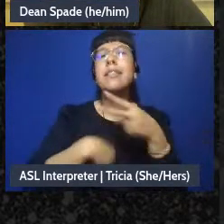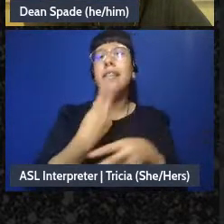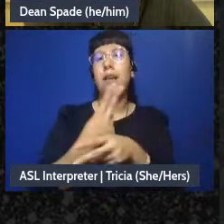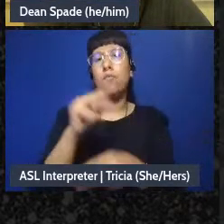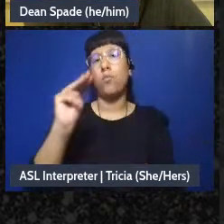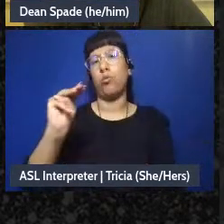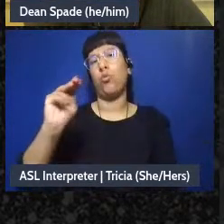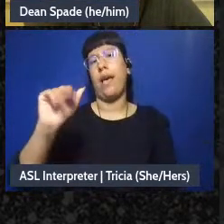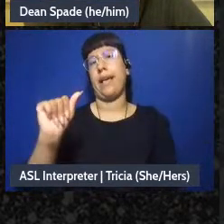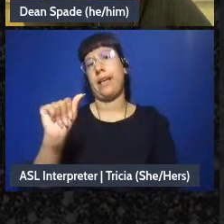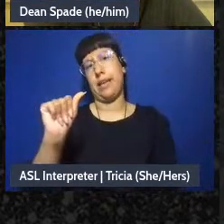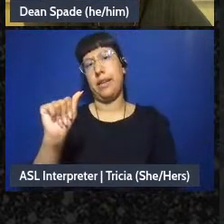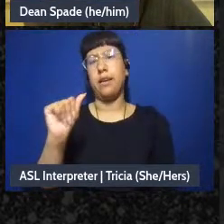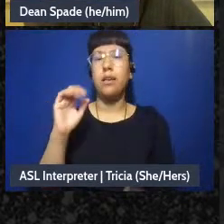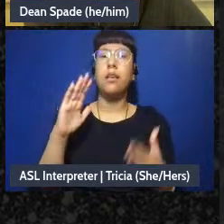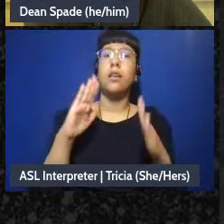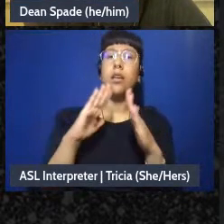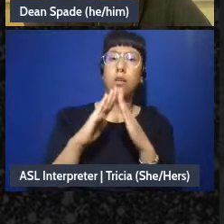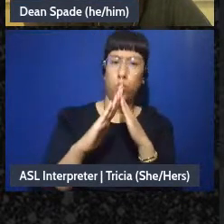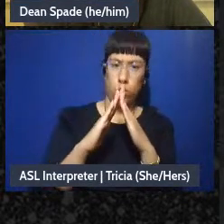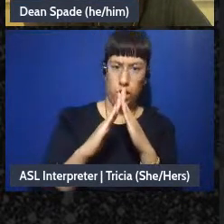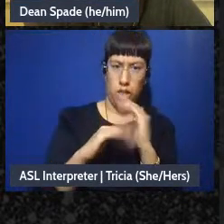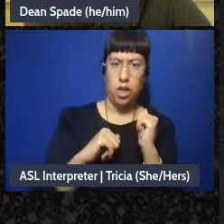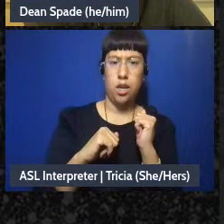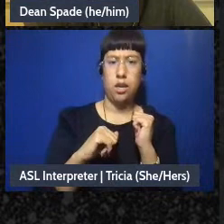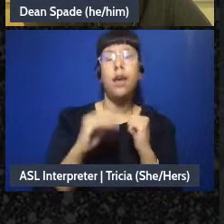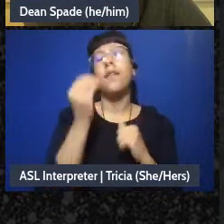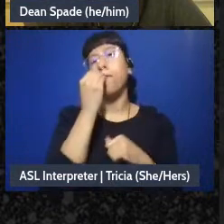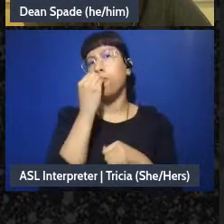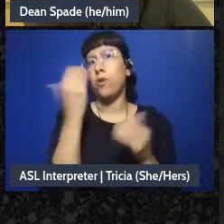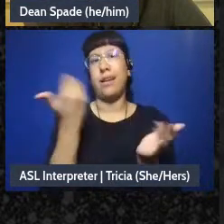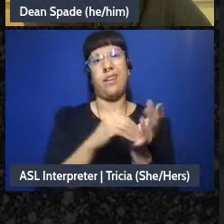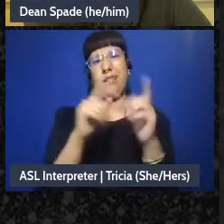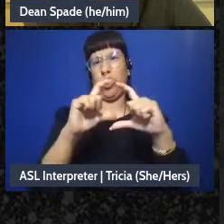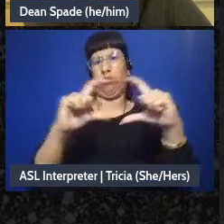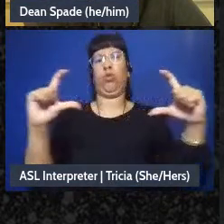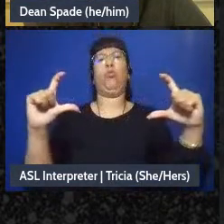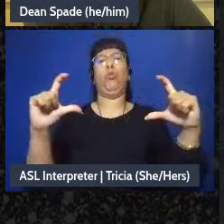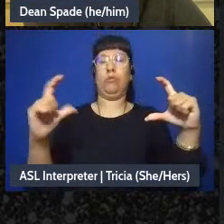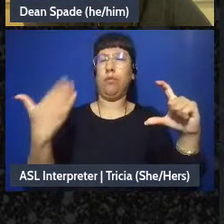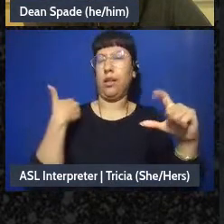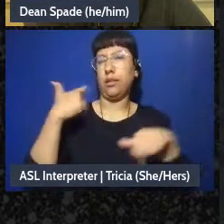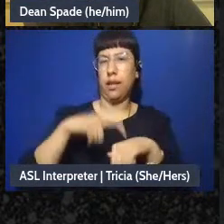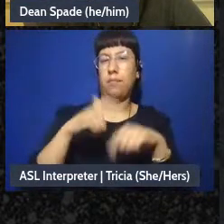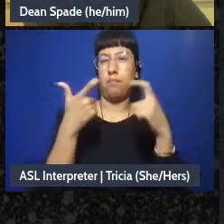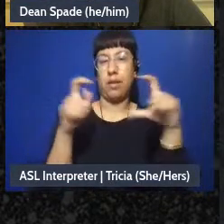community food is again the biggest one which it was the last time too. Encampment support